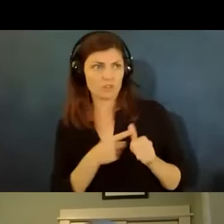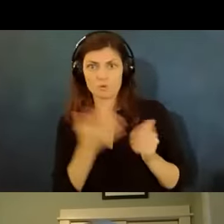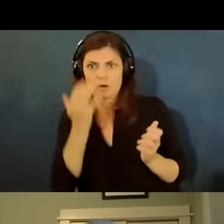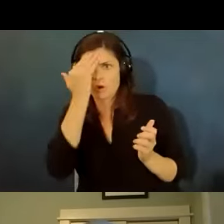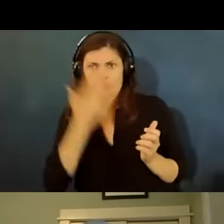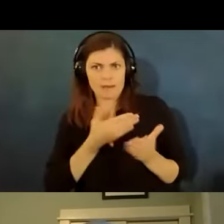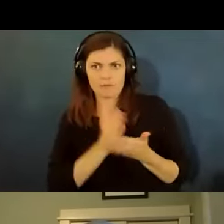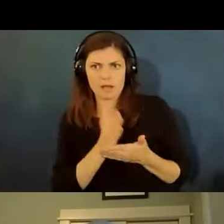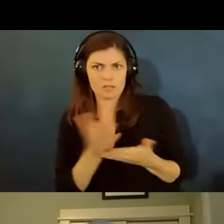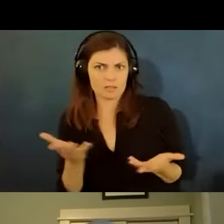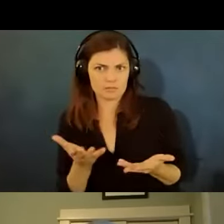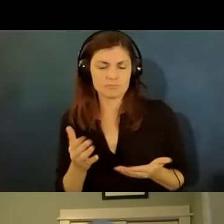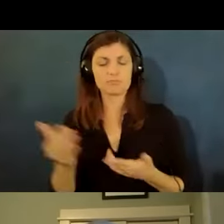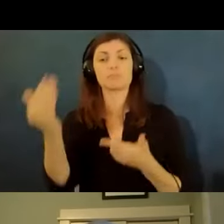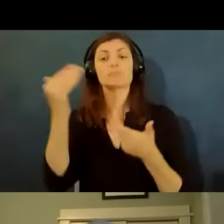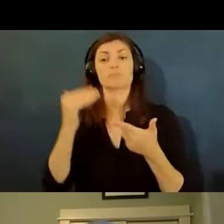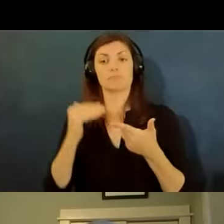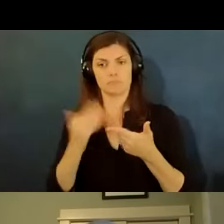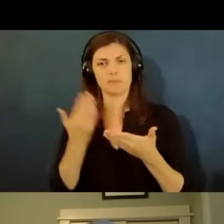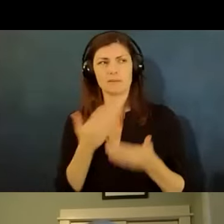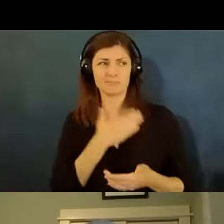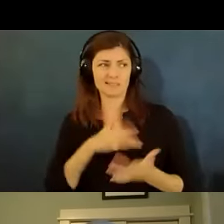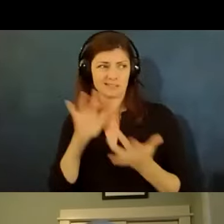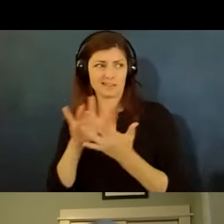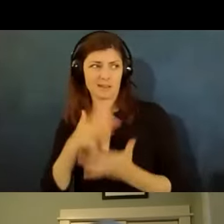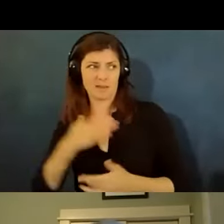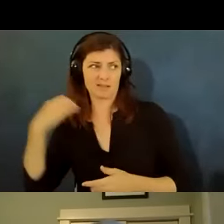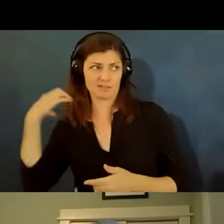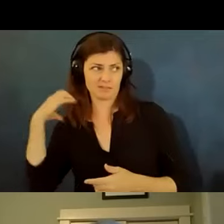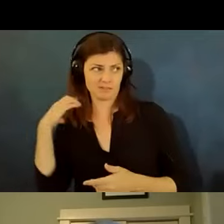then they may ask us to contact the employer directly which we may or may not do